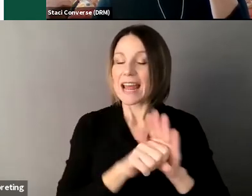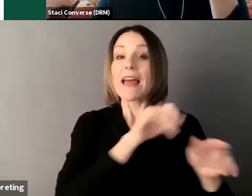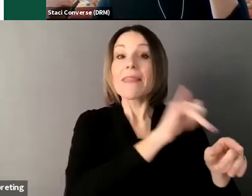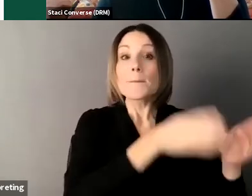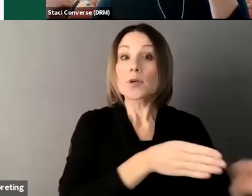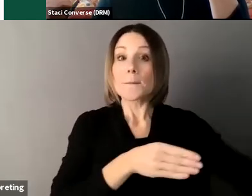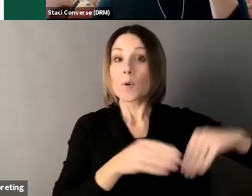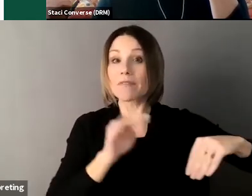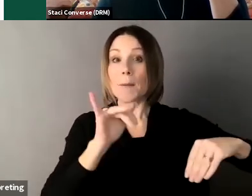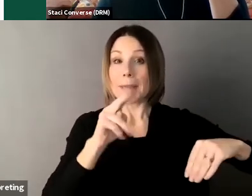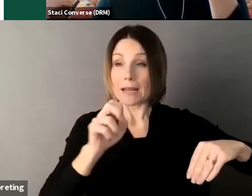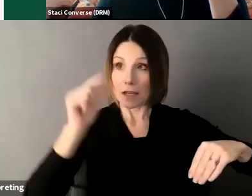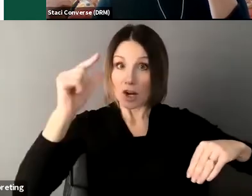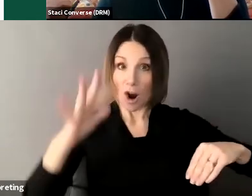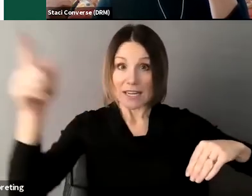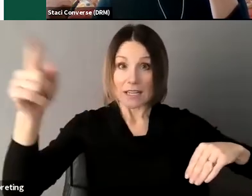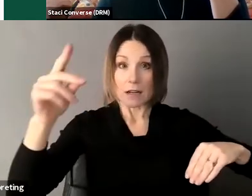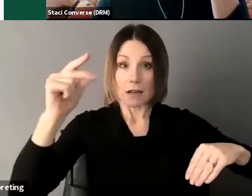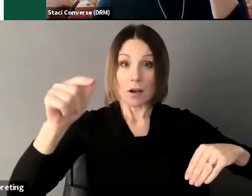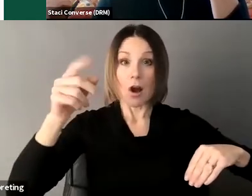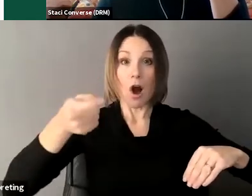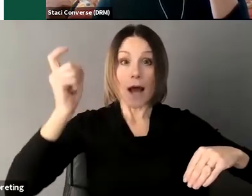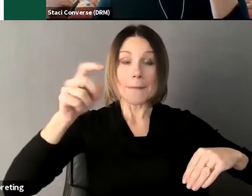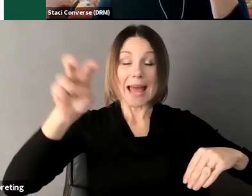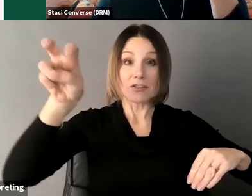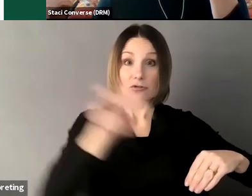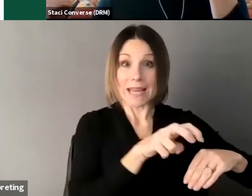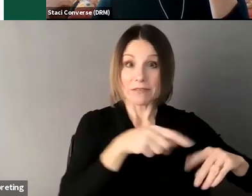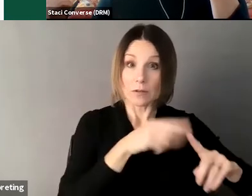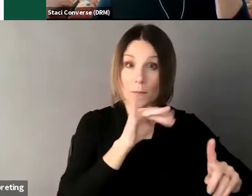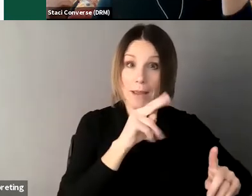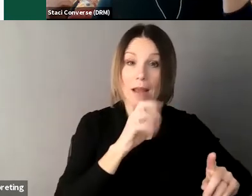get transferred or can that individual then apply or qualify for supported decision-making